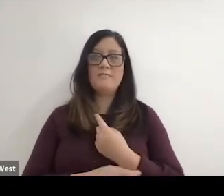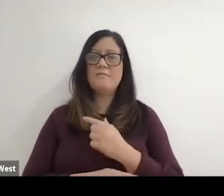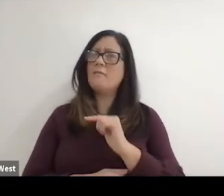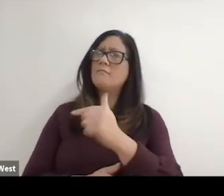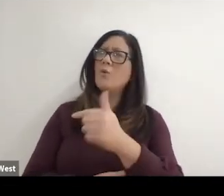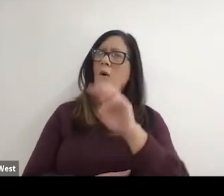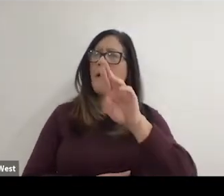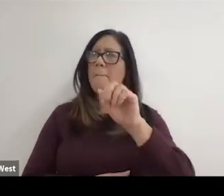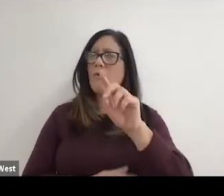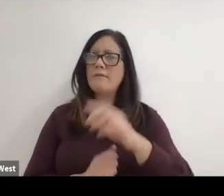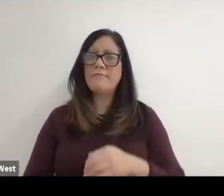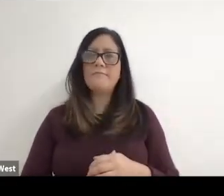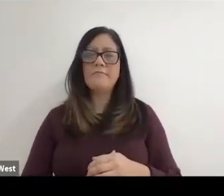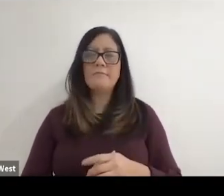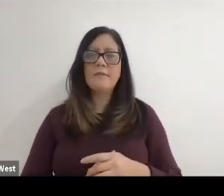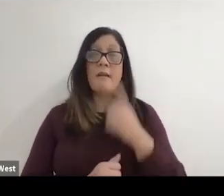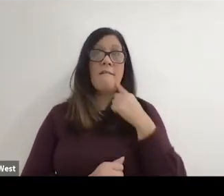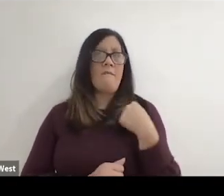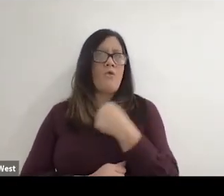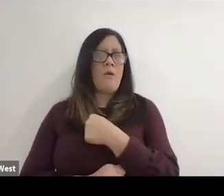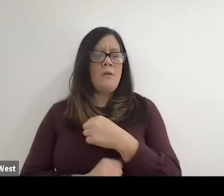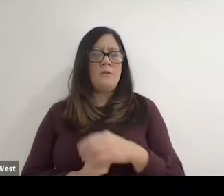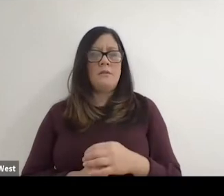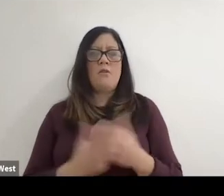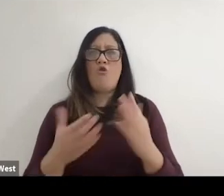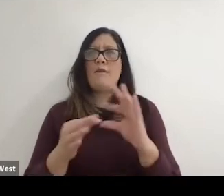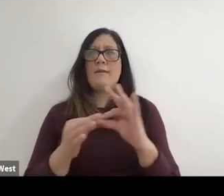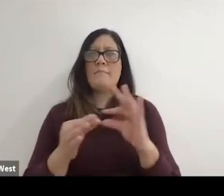sure? Sure, go ahead, Brad. Well, for us it was, you know I said it was